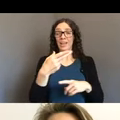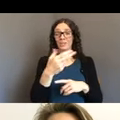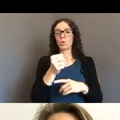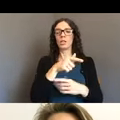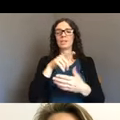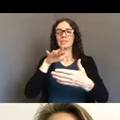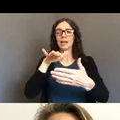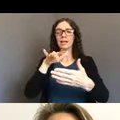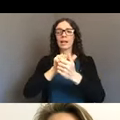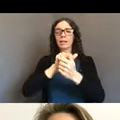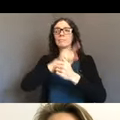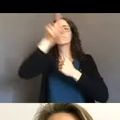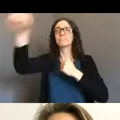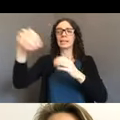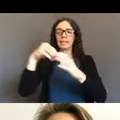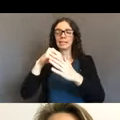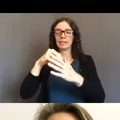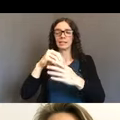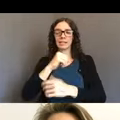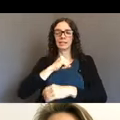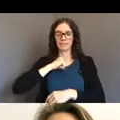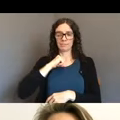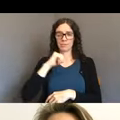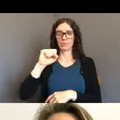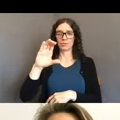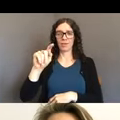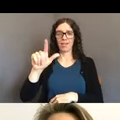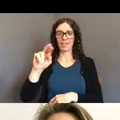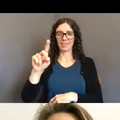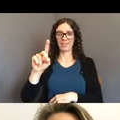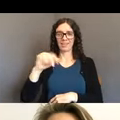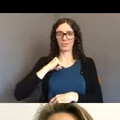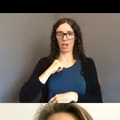She was in the hospital. We weren't sure what was going on with her and, as you can imagine, I